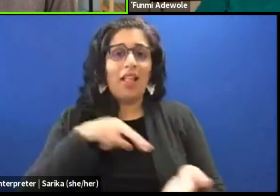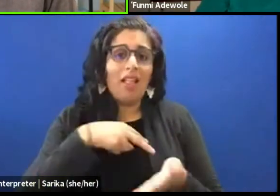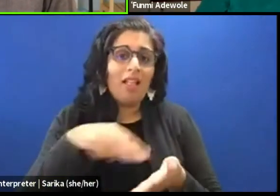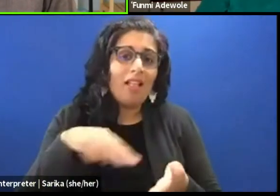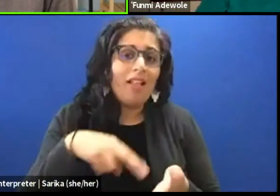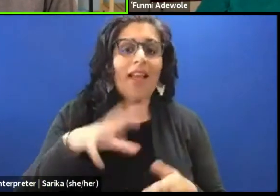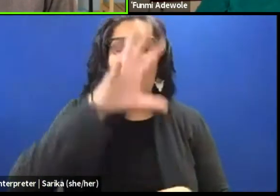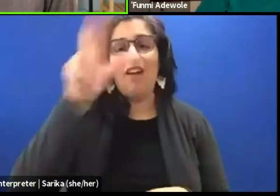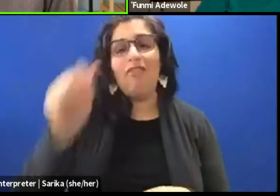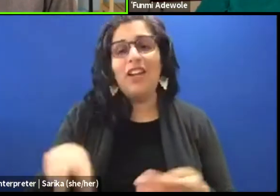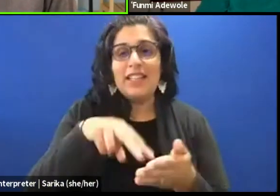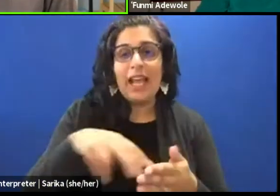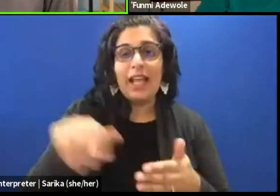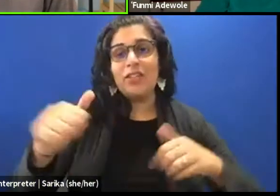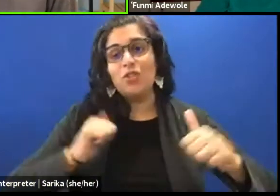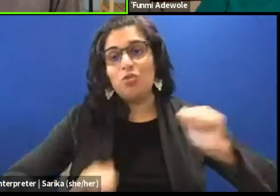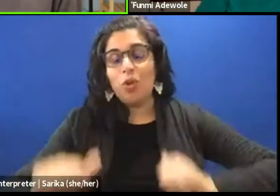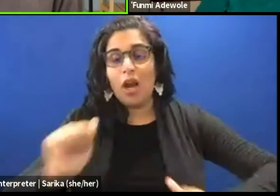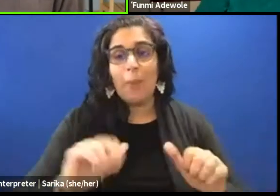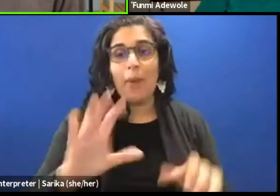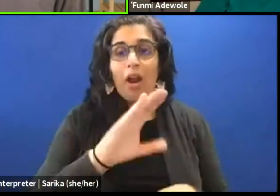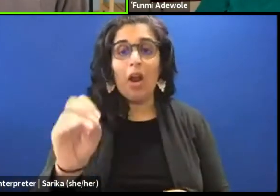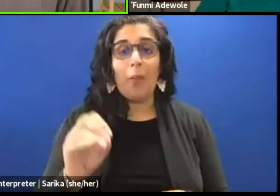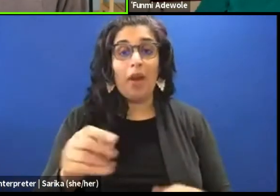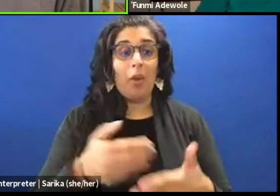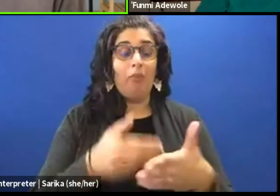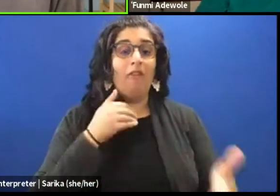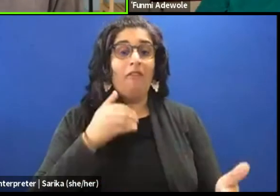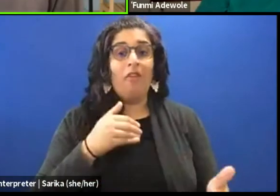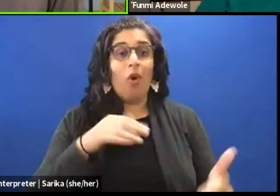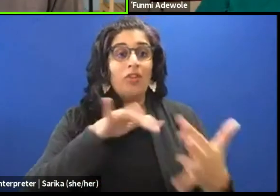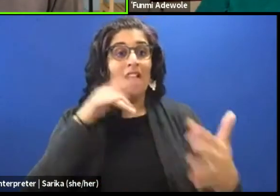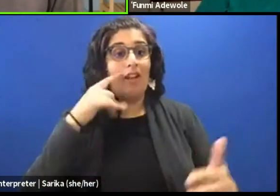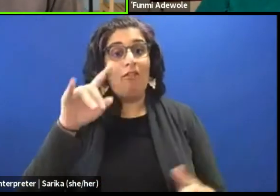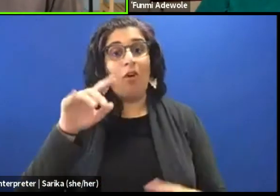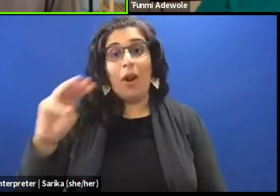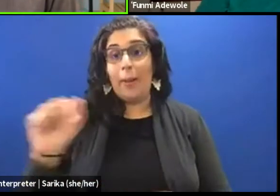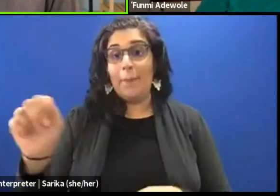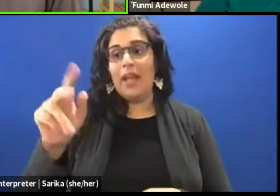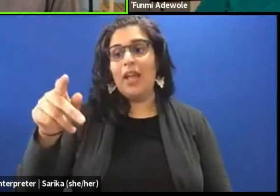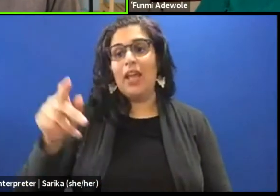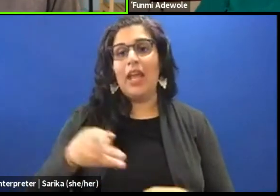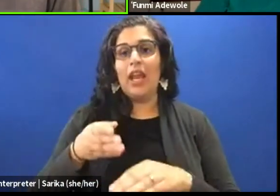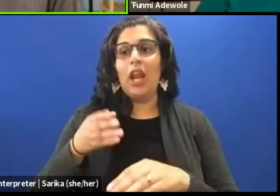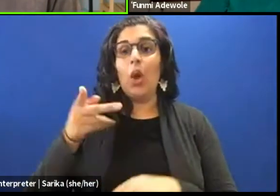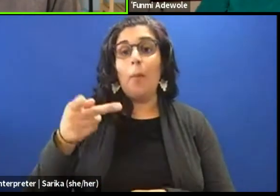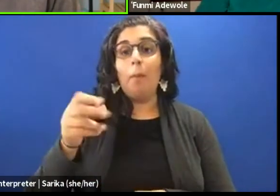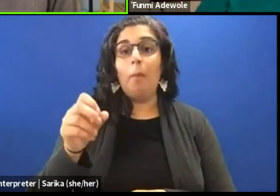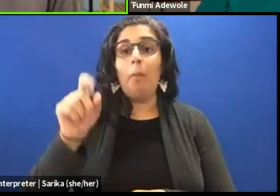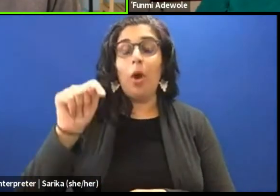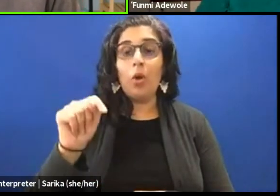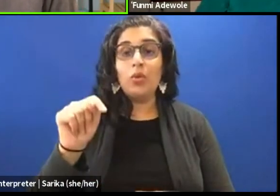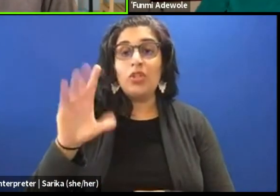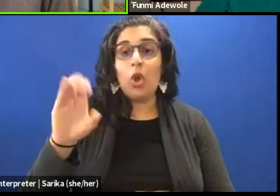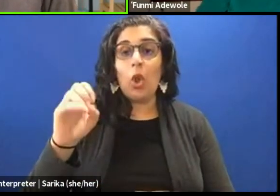before studying for an MA in postcolonial studies and a PhD in dance studies.